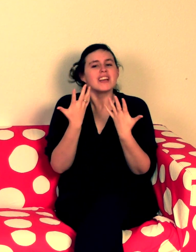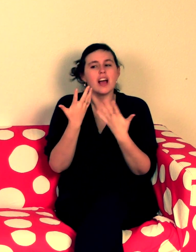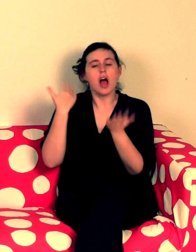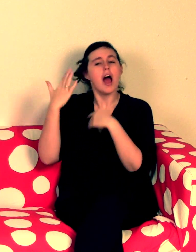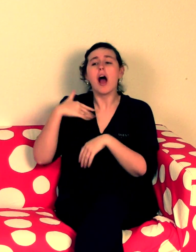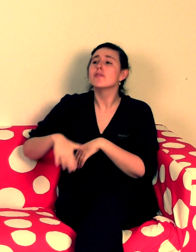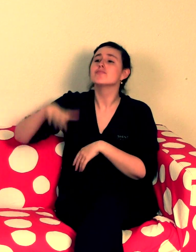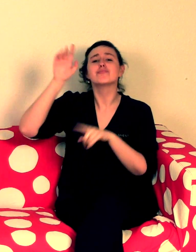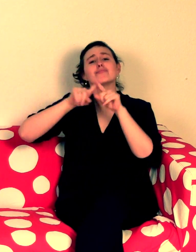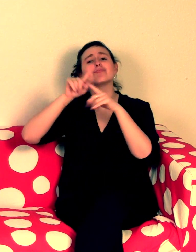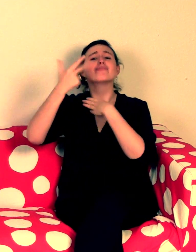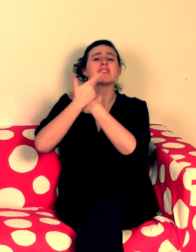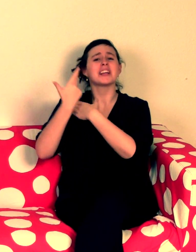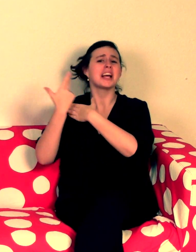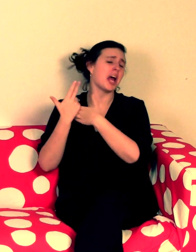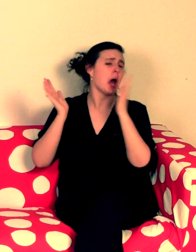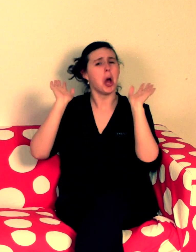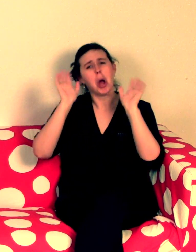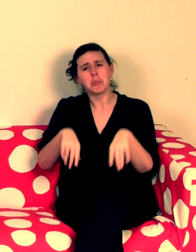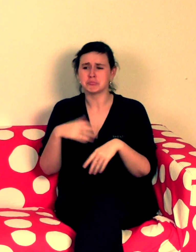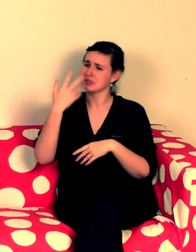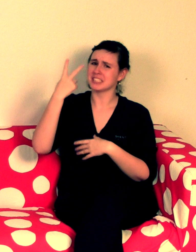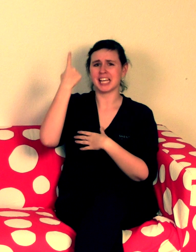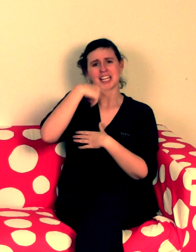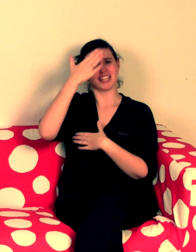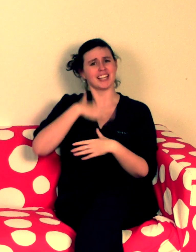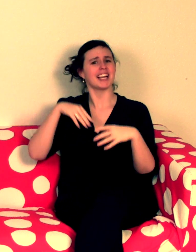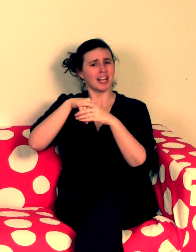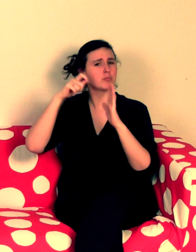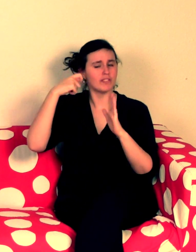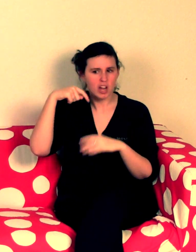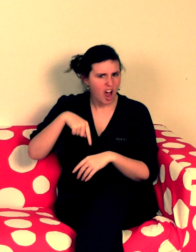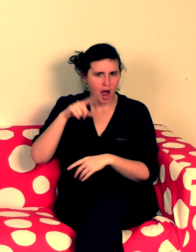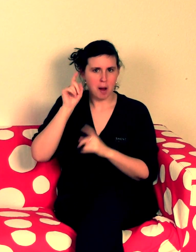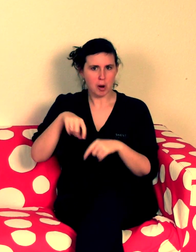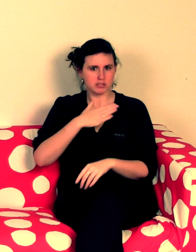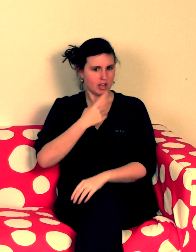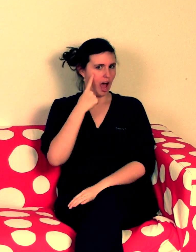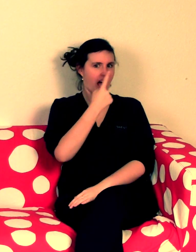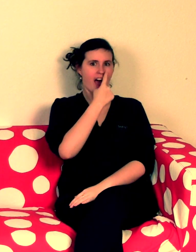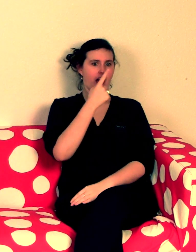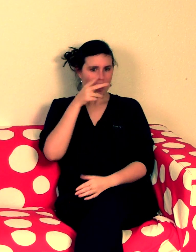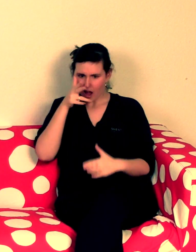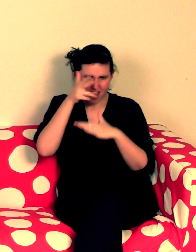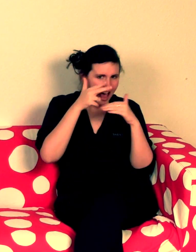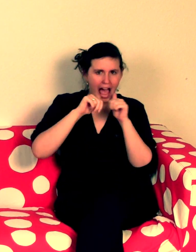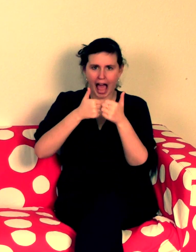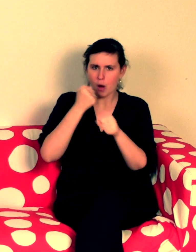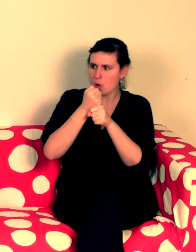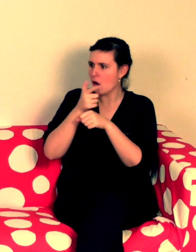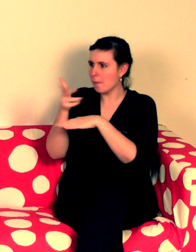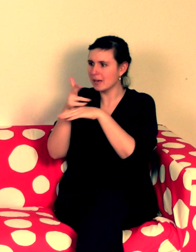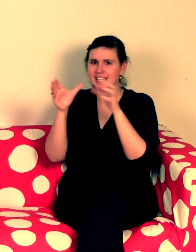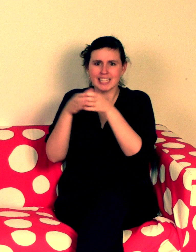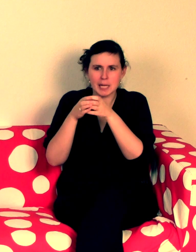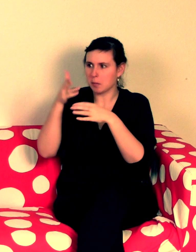I grew up being in front of the camera but it was tricky to be the eyes for this film and working with the media team